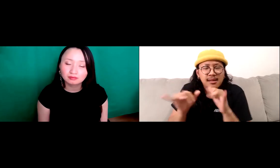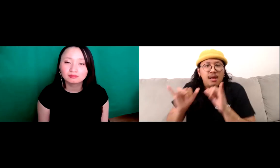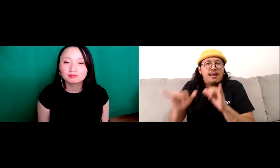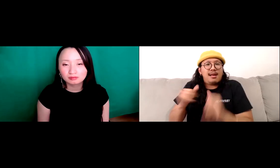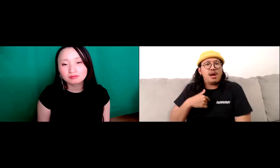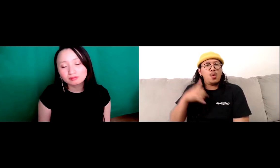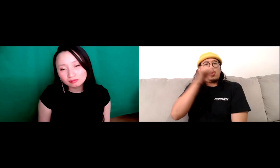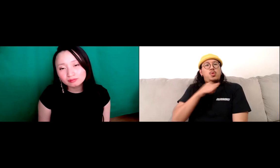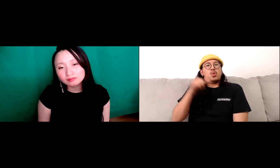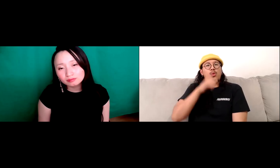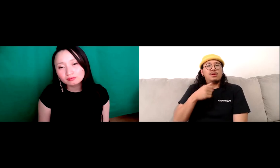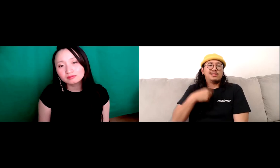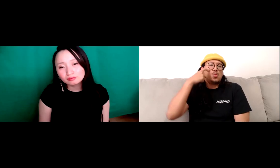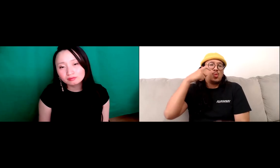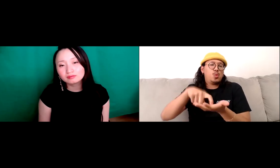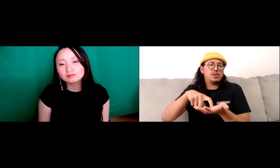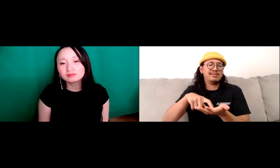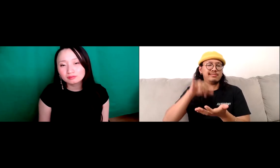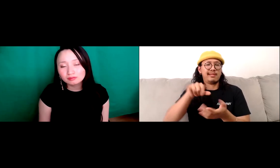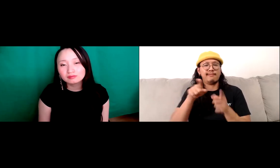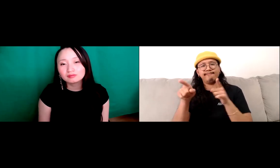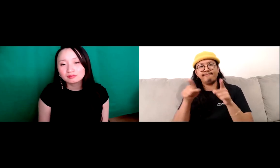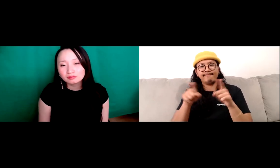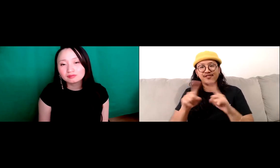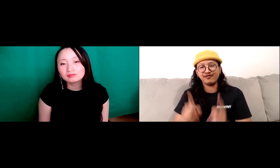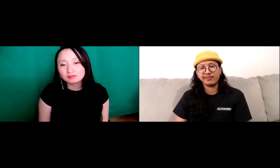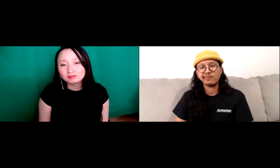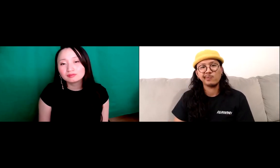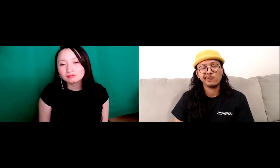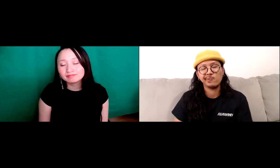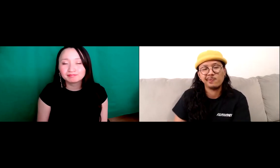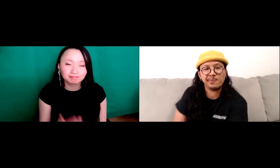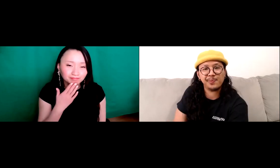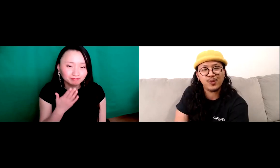until they can get it set in stone. So that is something that I did notice as far as the